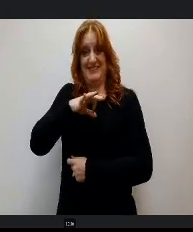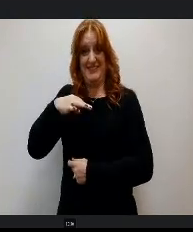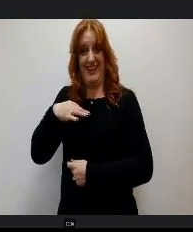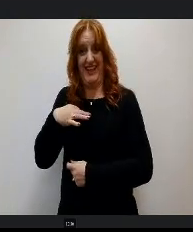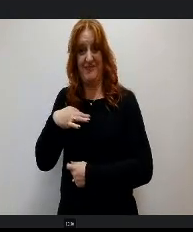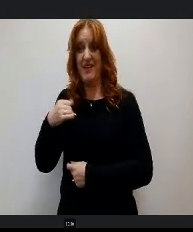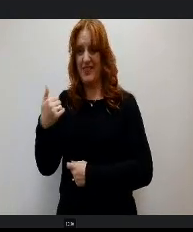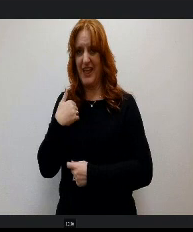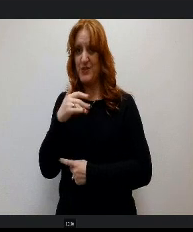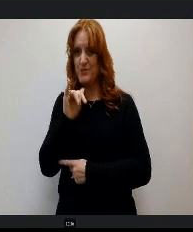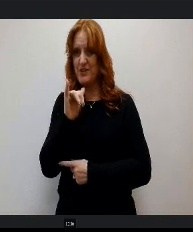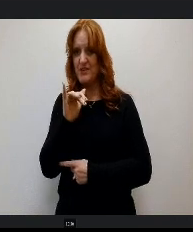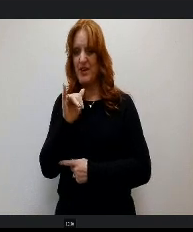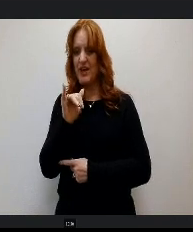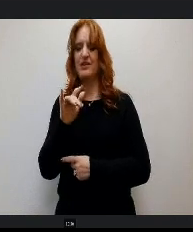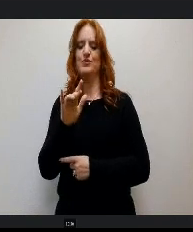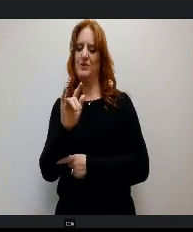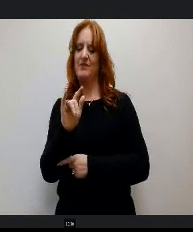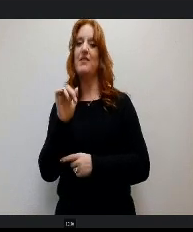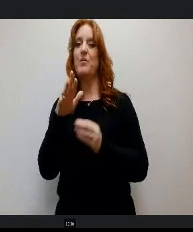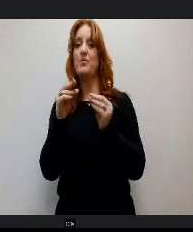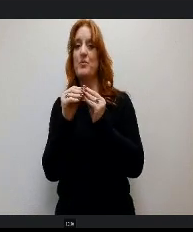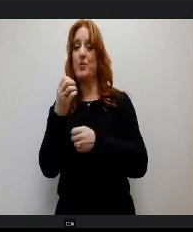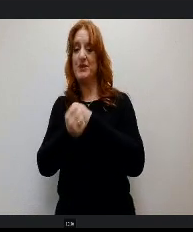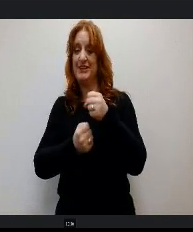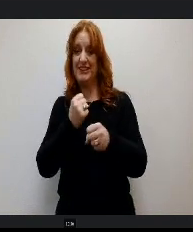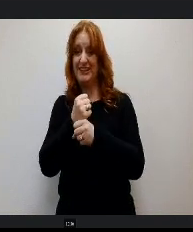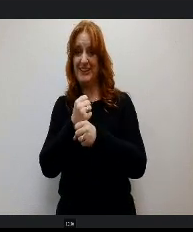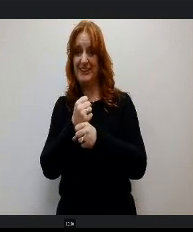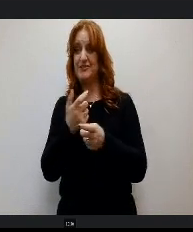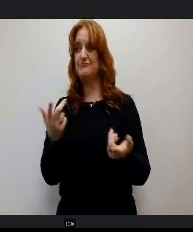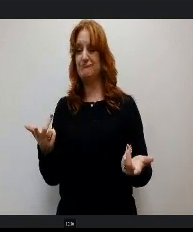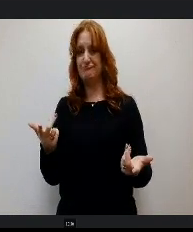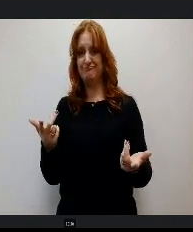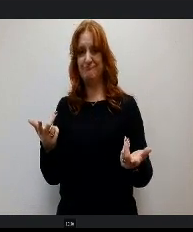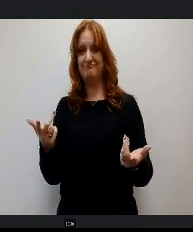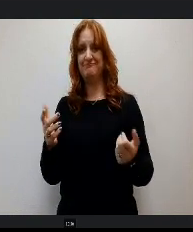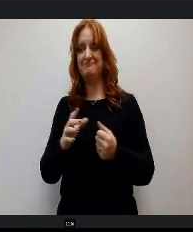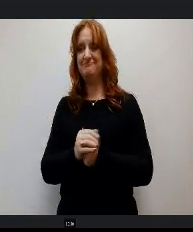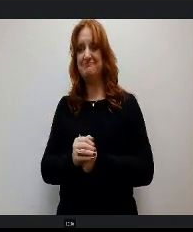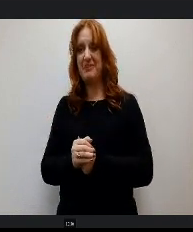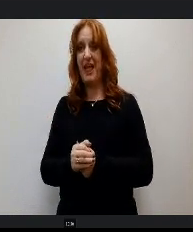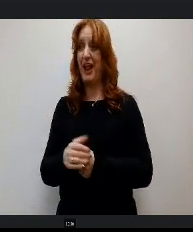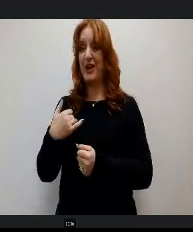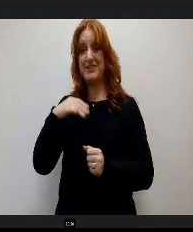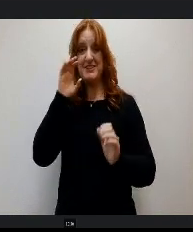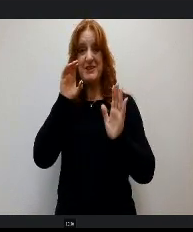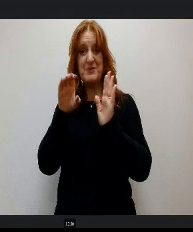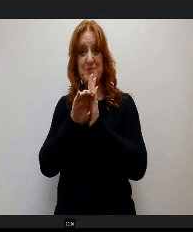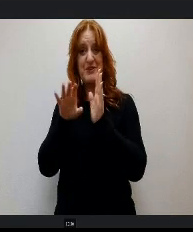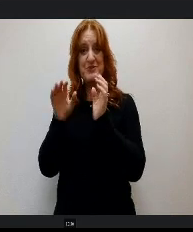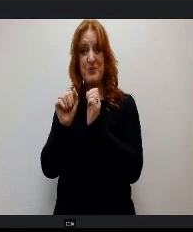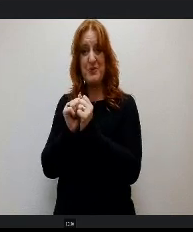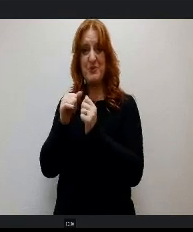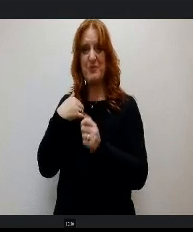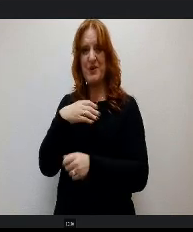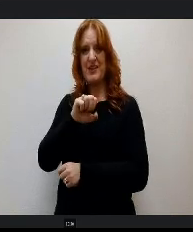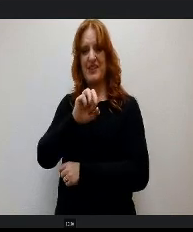25 or more years in our district and I had a chance to take a picture with Sarah Peterson who's o's an AP at.